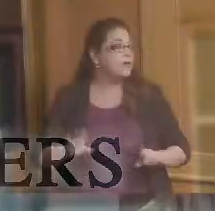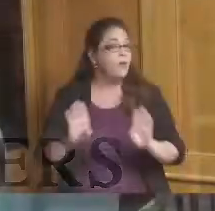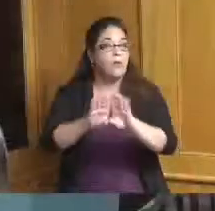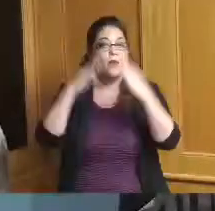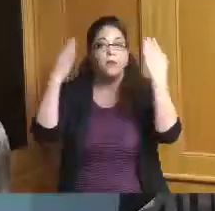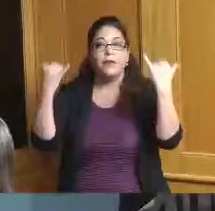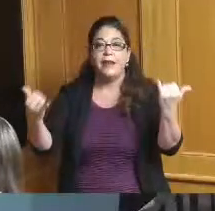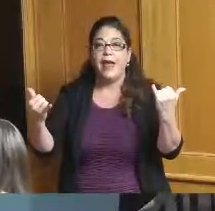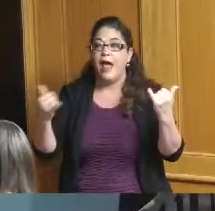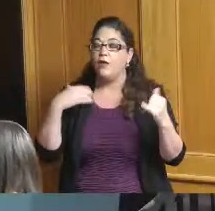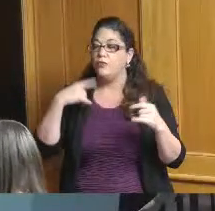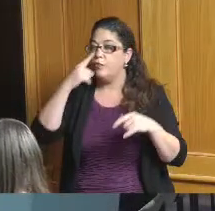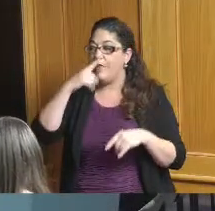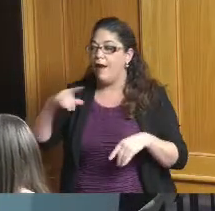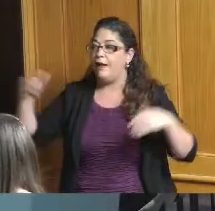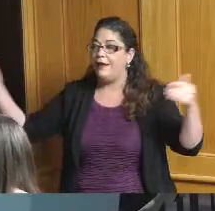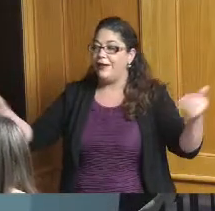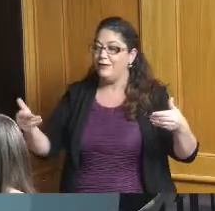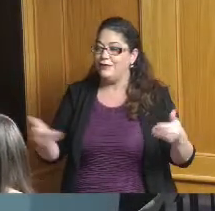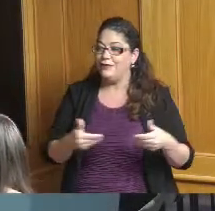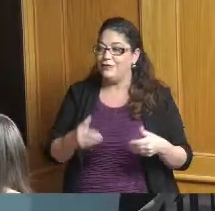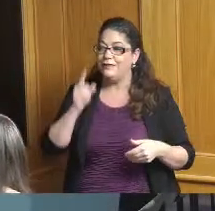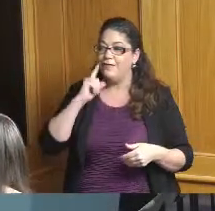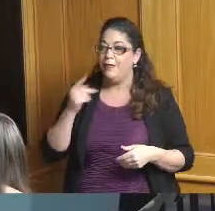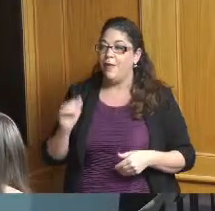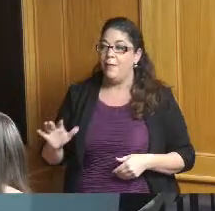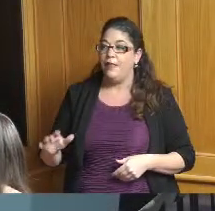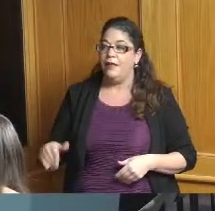up here so hard for our public if you could start on this inn